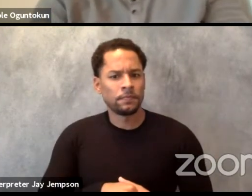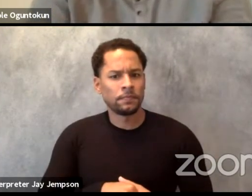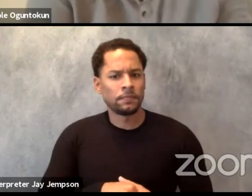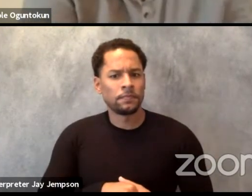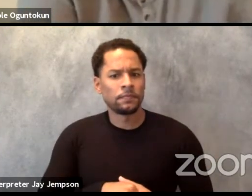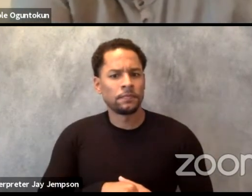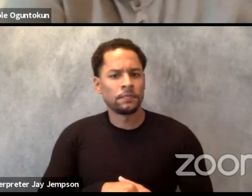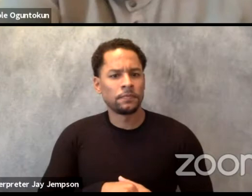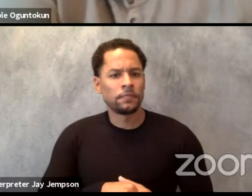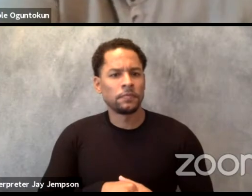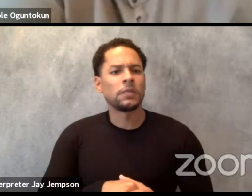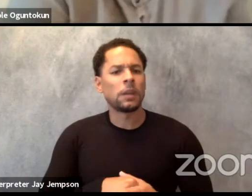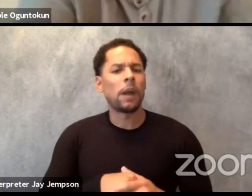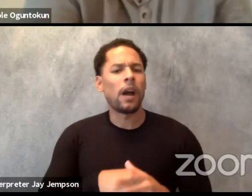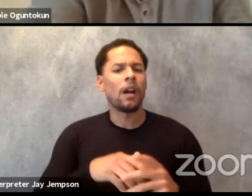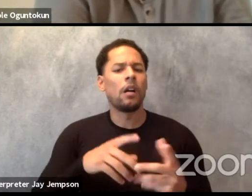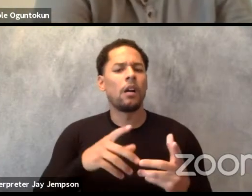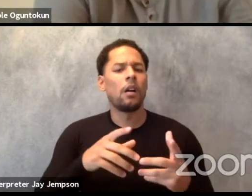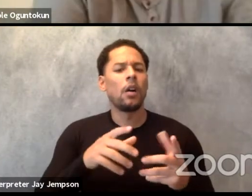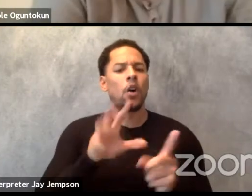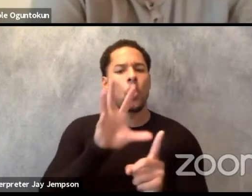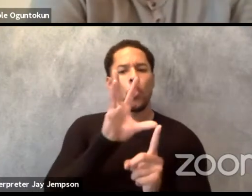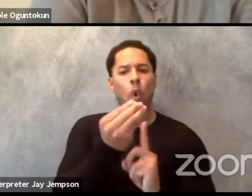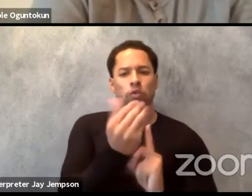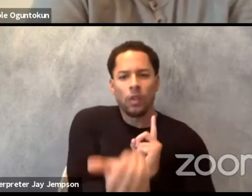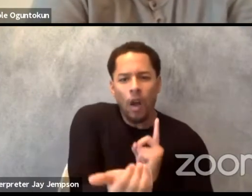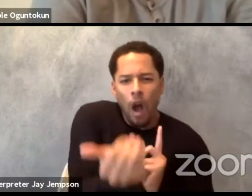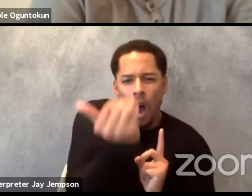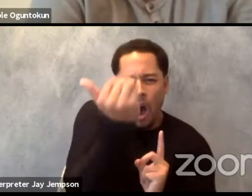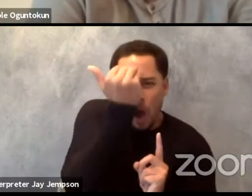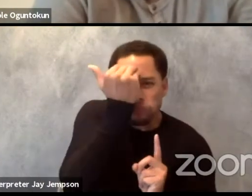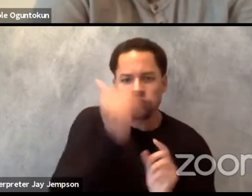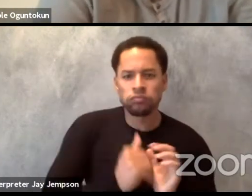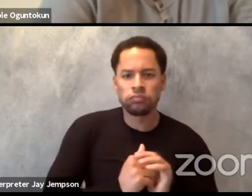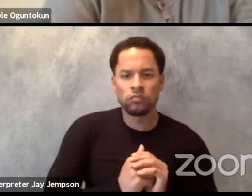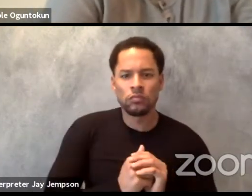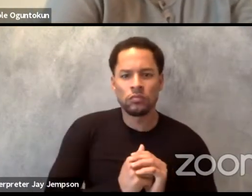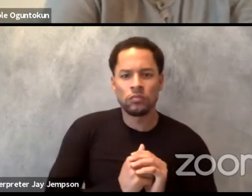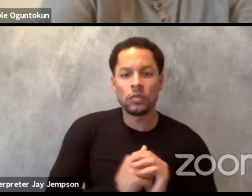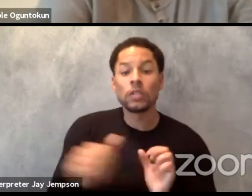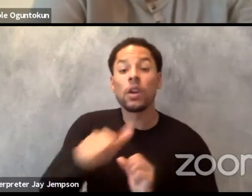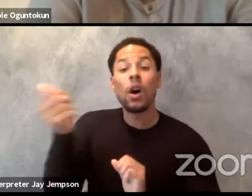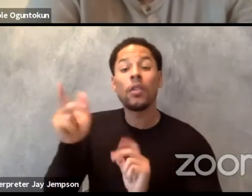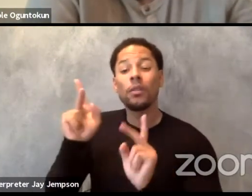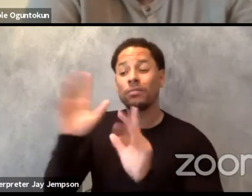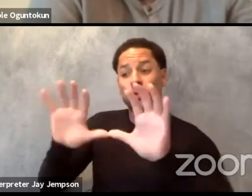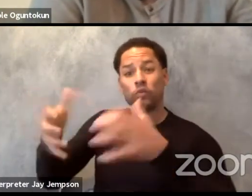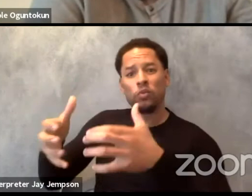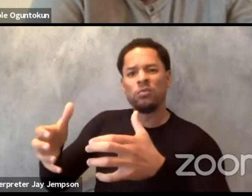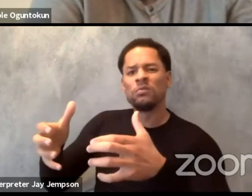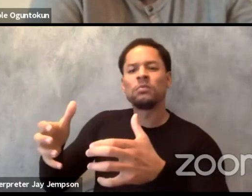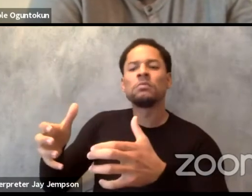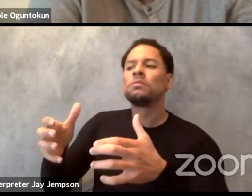some people believe that the place matters and others believe that the doesn't matter at all.